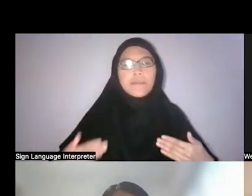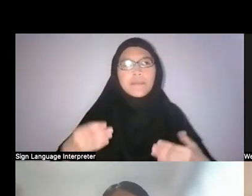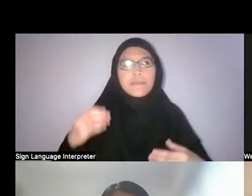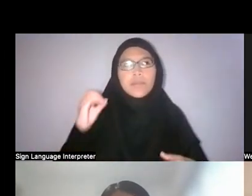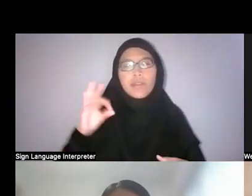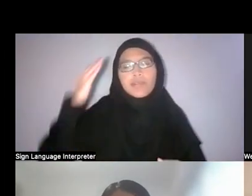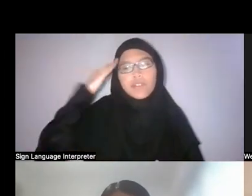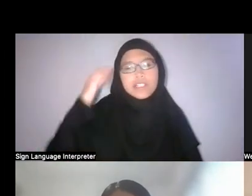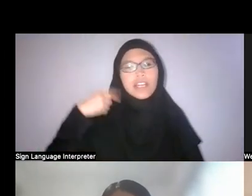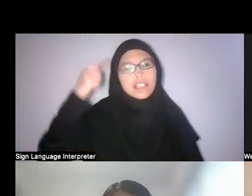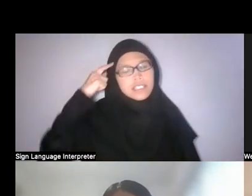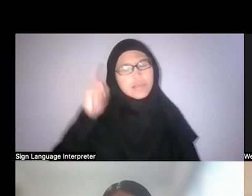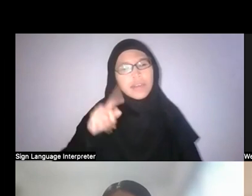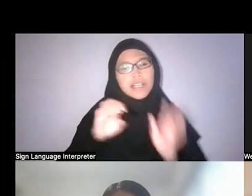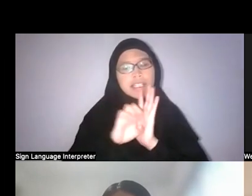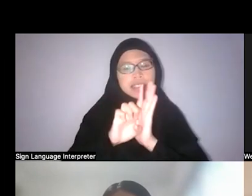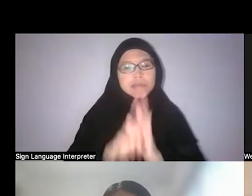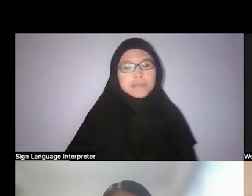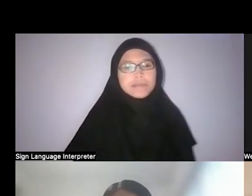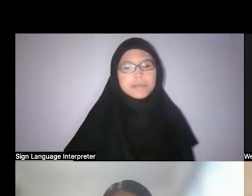I think one example is Mohamed Haniff.